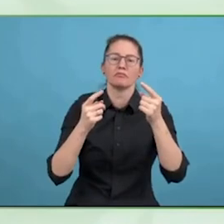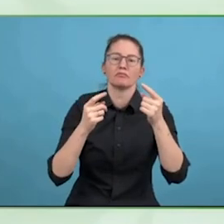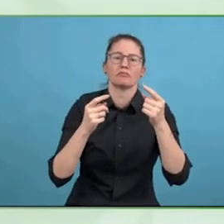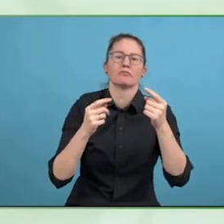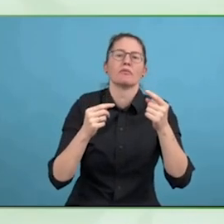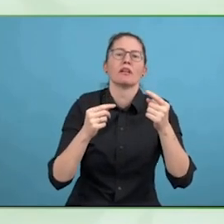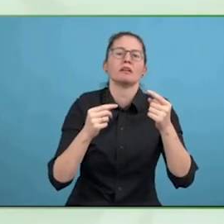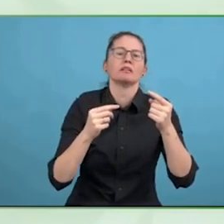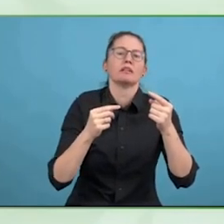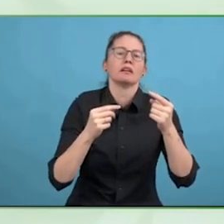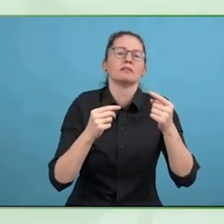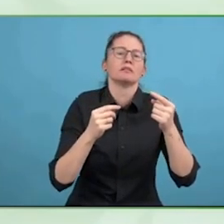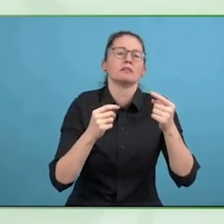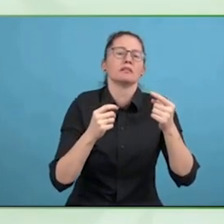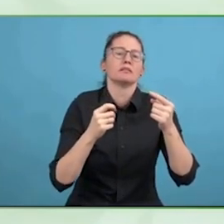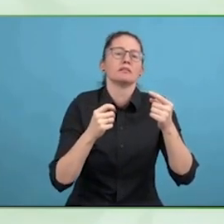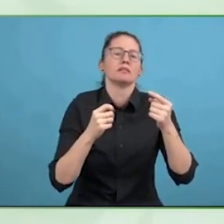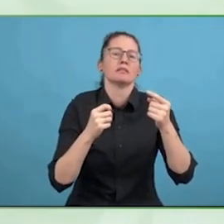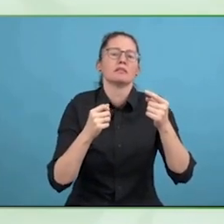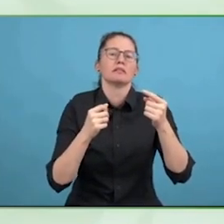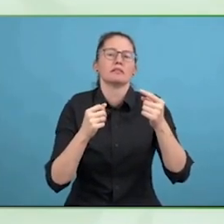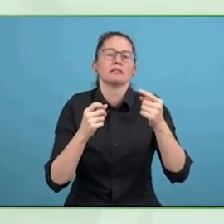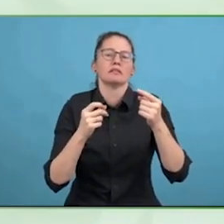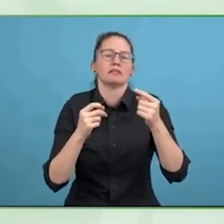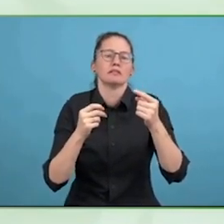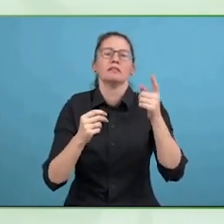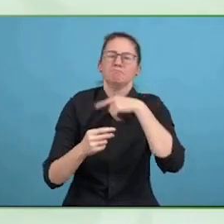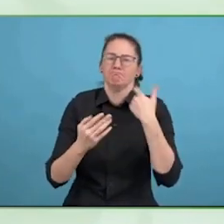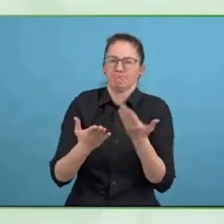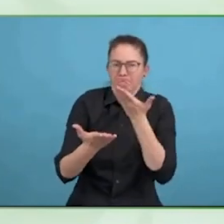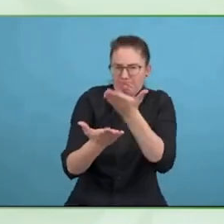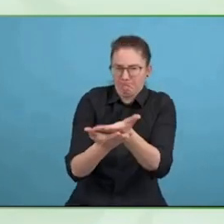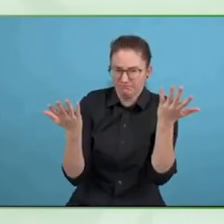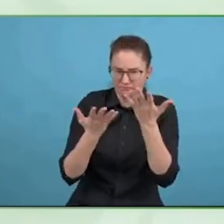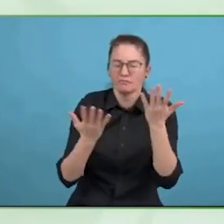a named senior executive on the ground in Nigeria whose job it is